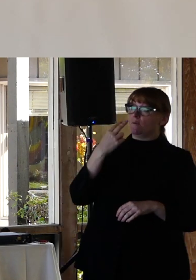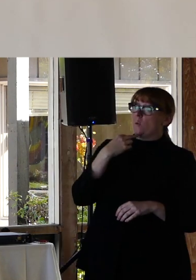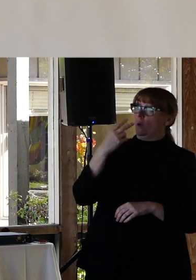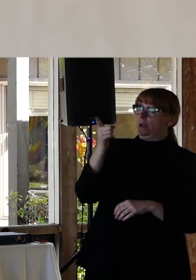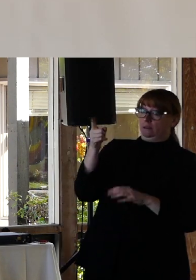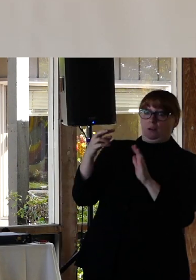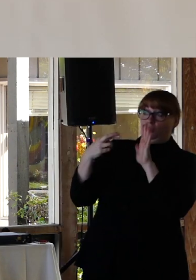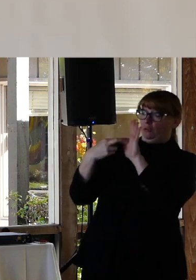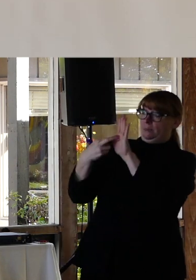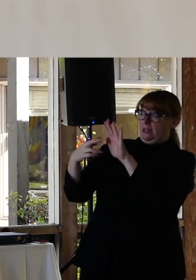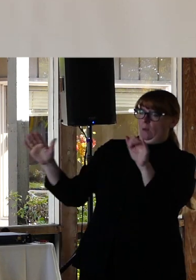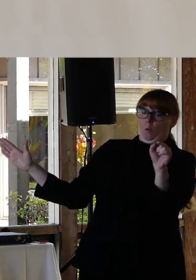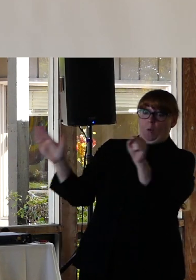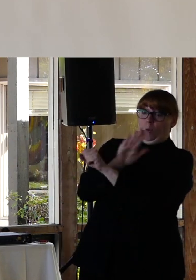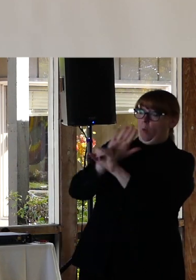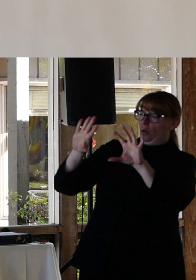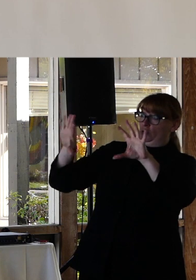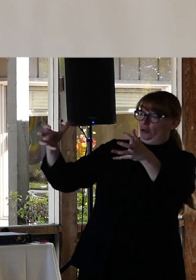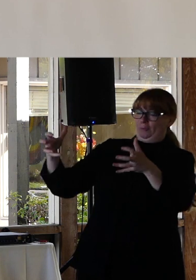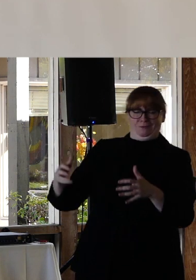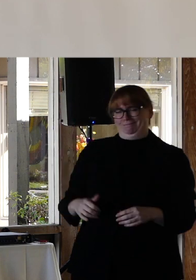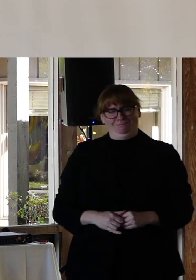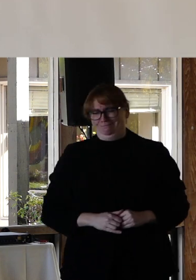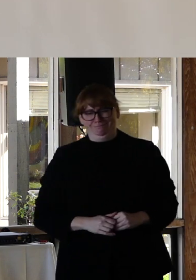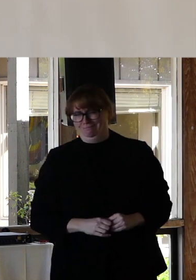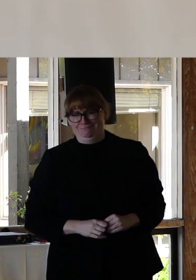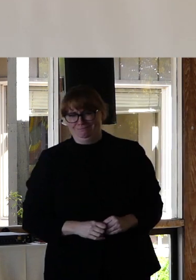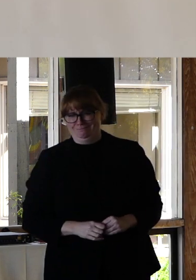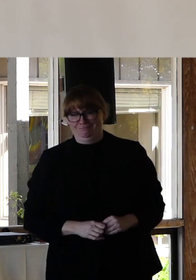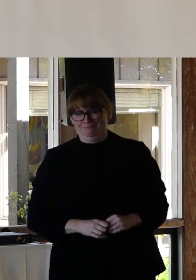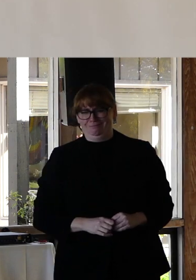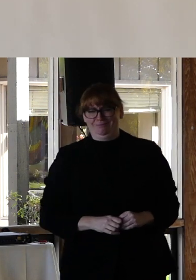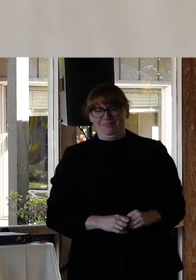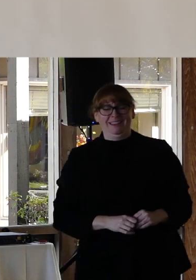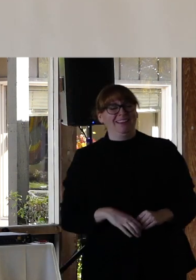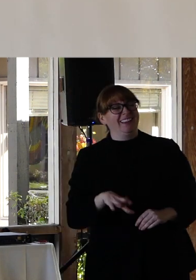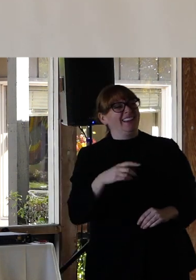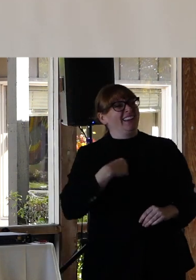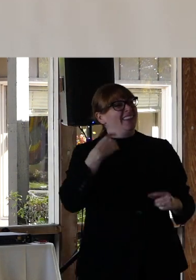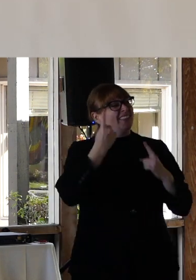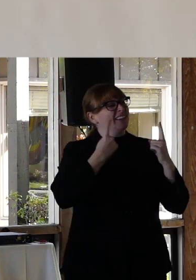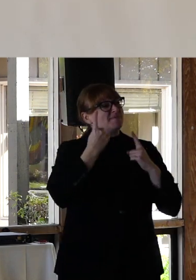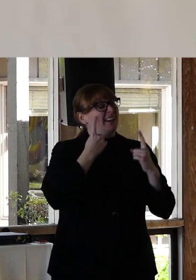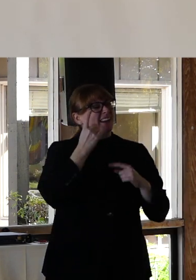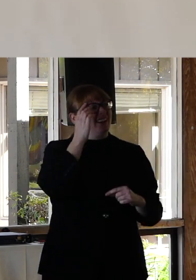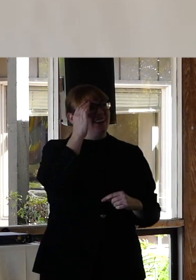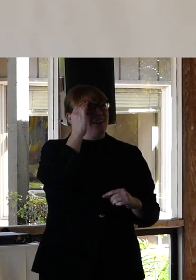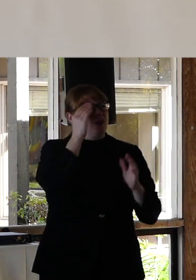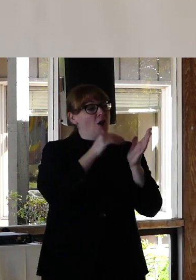an entire group. You know I think of of how often minority cultures get